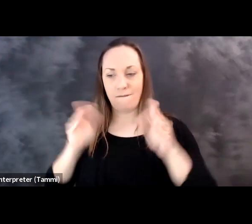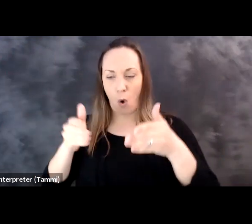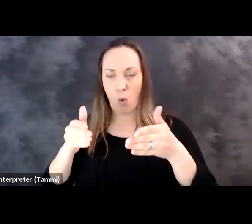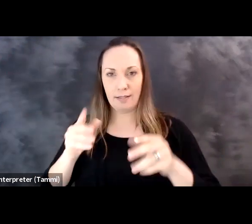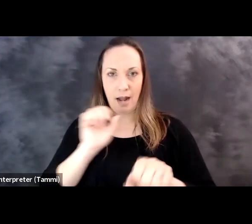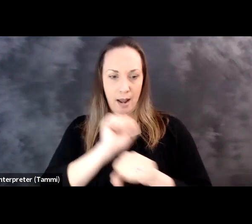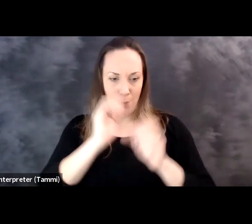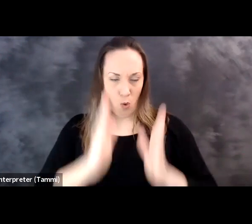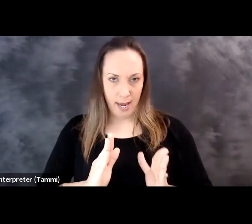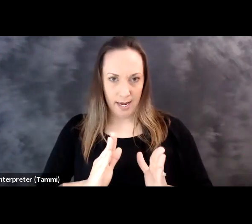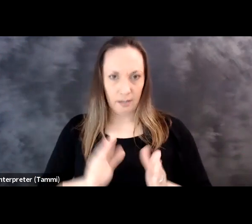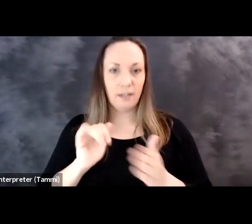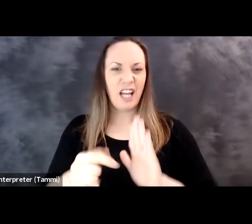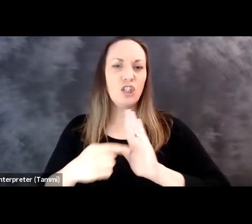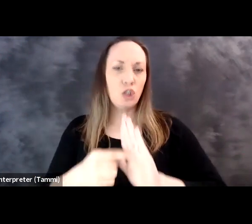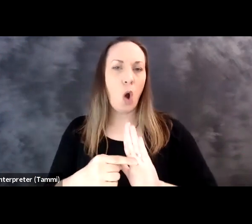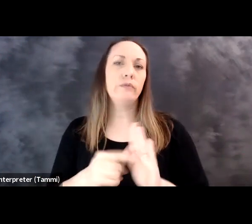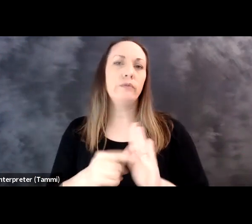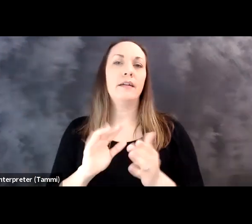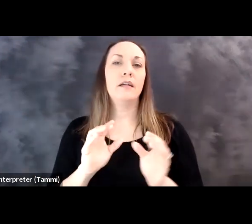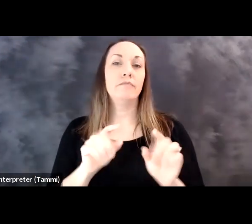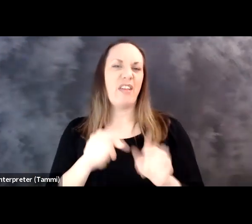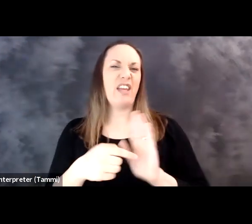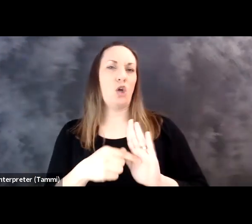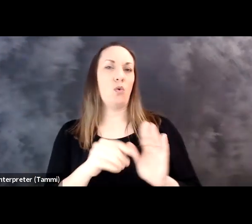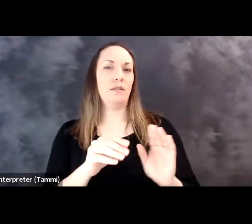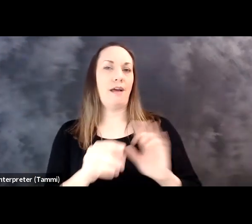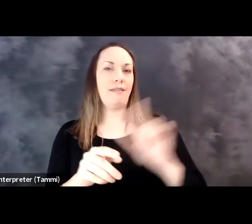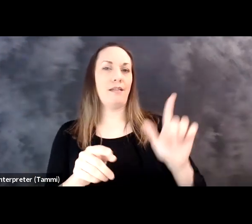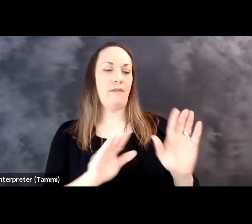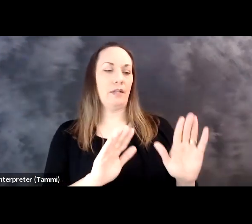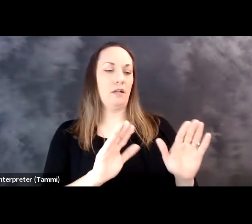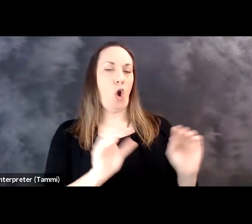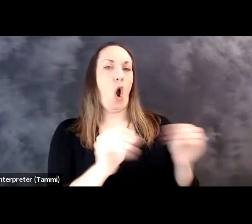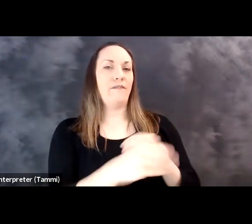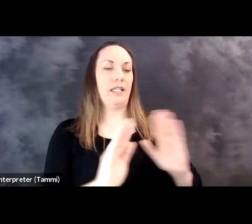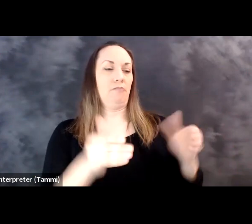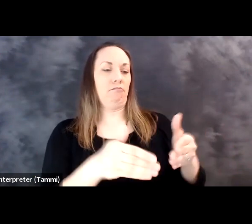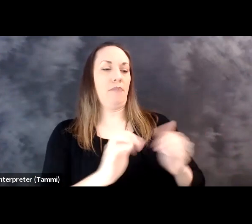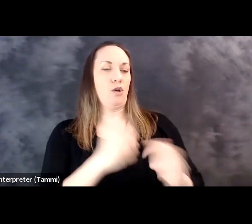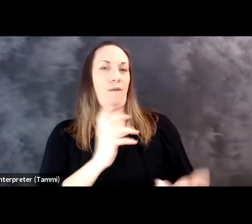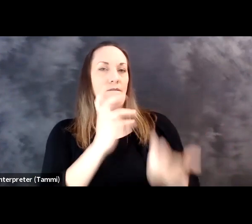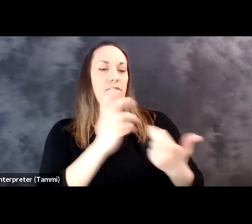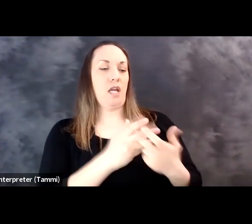we're adapting to an employee-centric design. This page shows the square peg of the office-centric design on the left here,